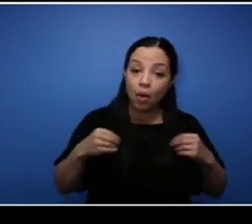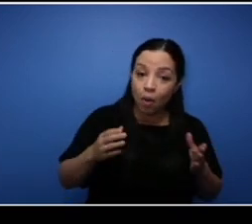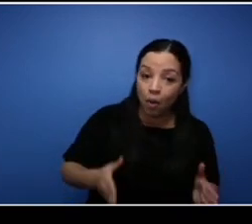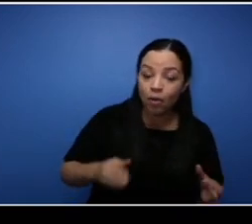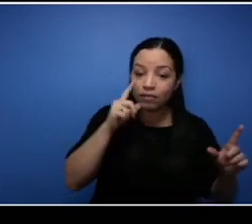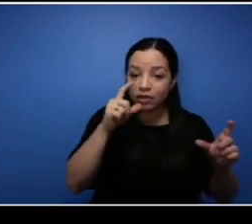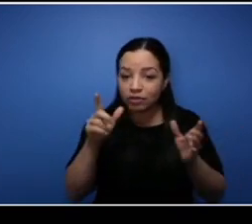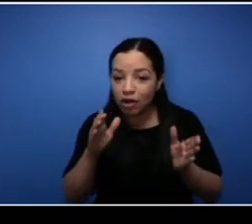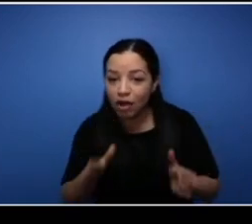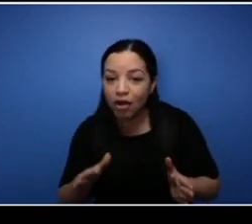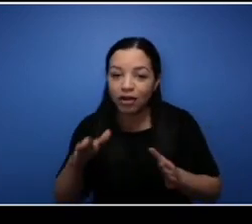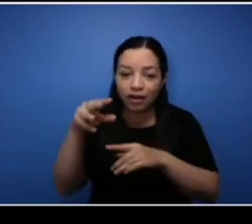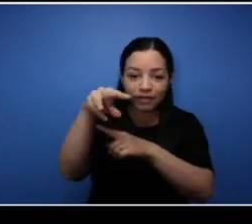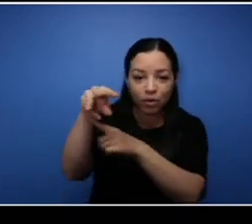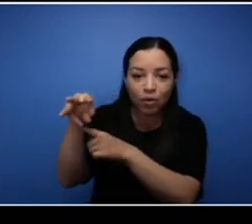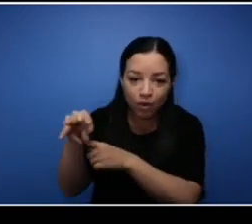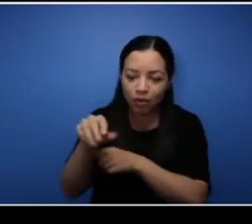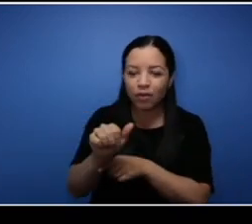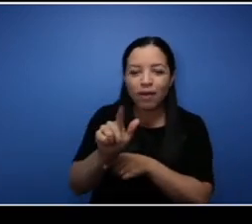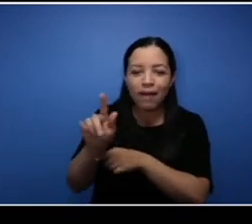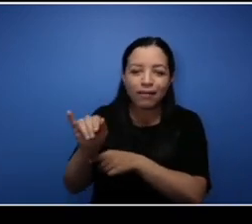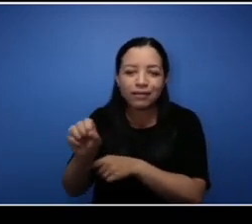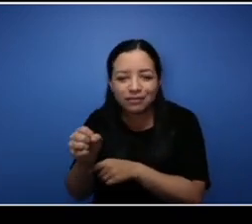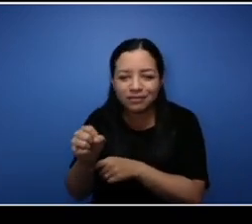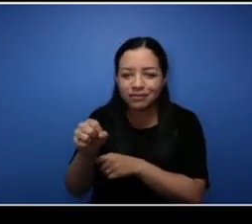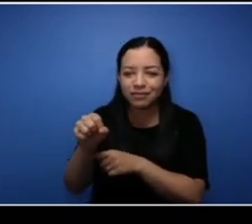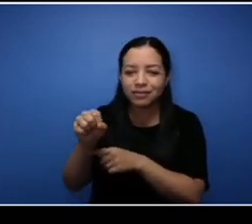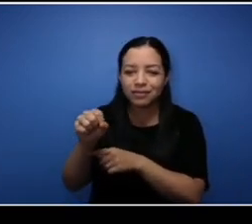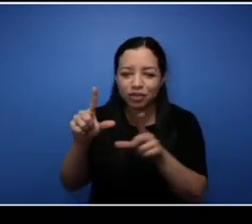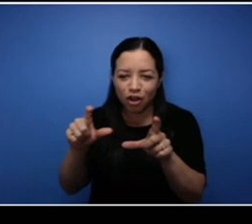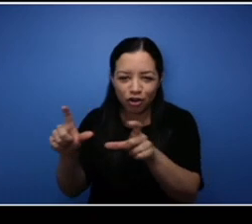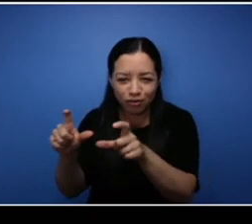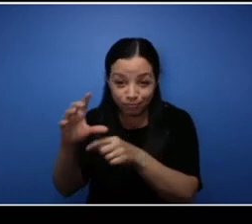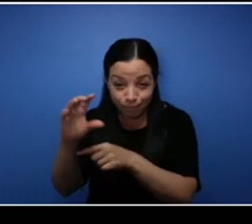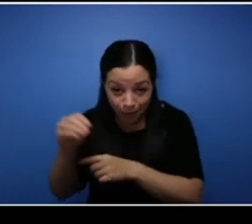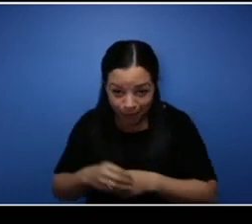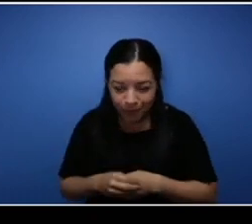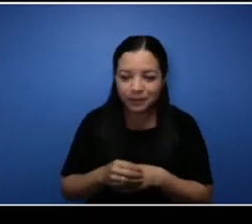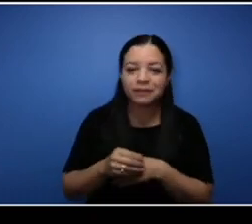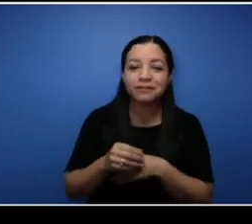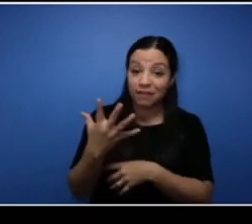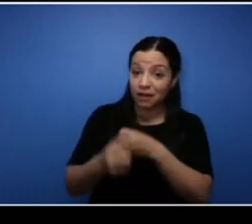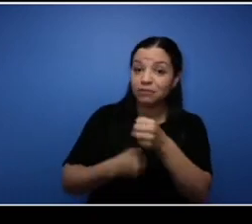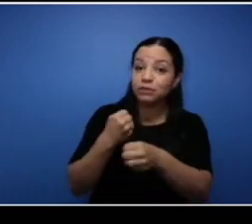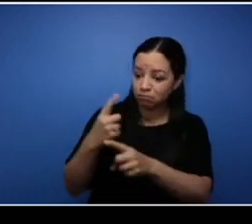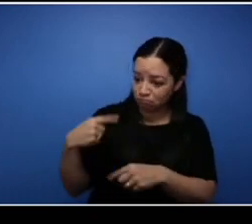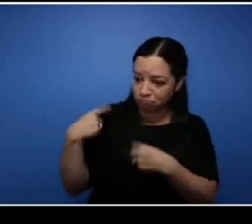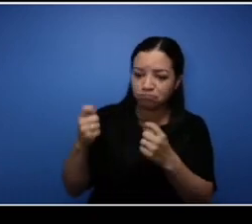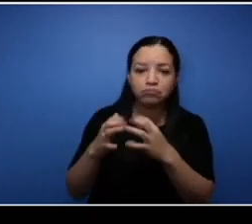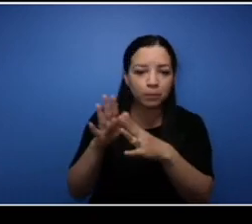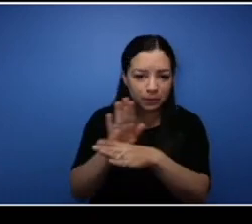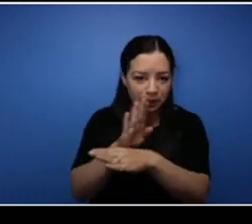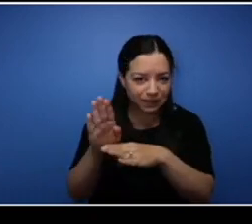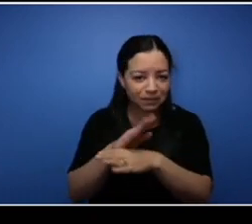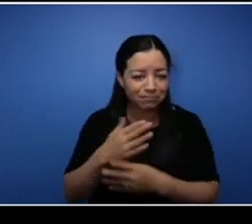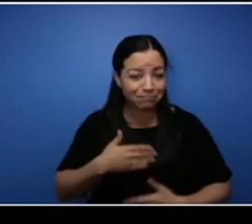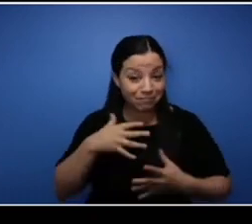I've been in business for five years and I'm very happy to be here participating in this